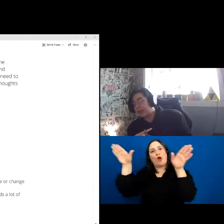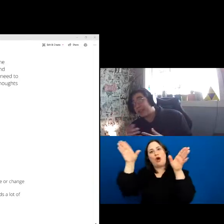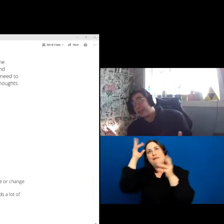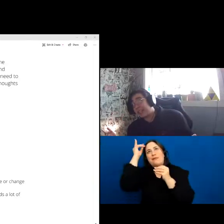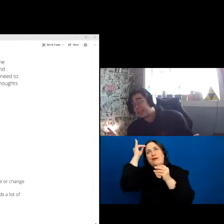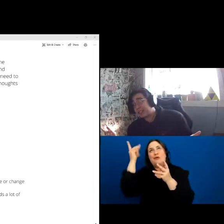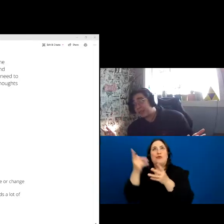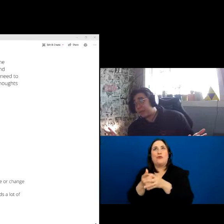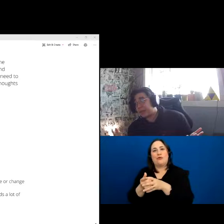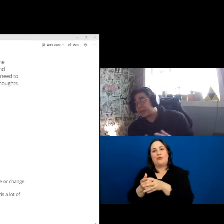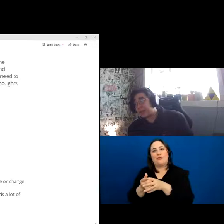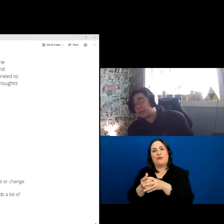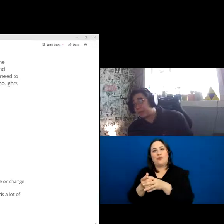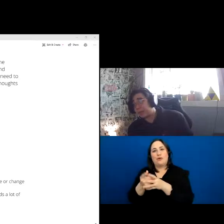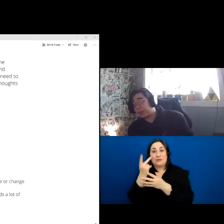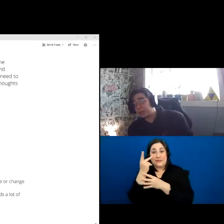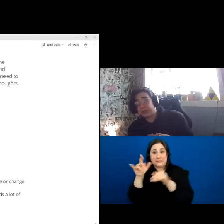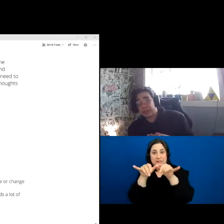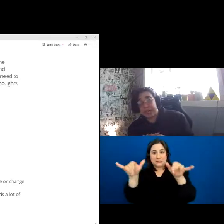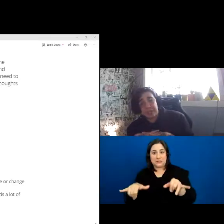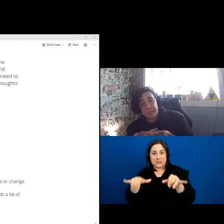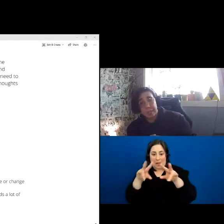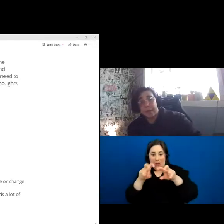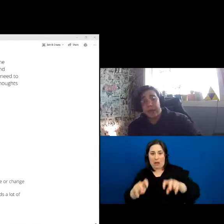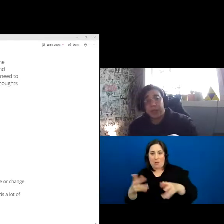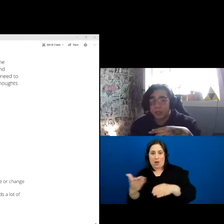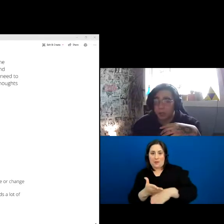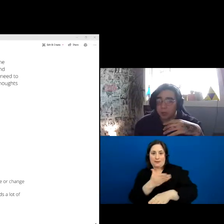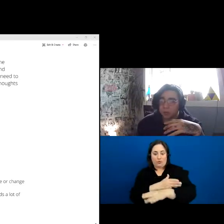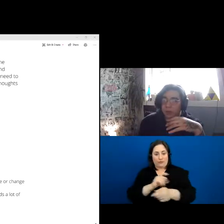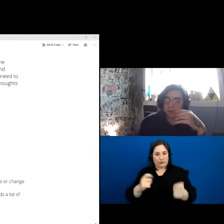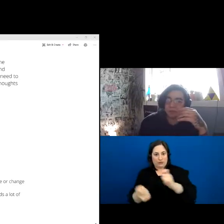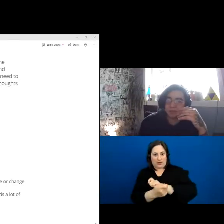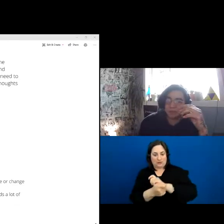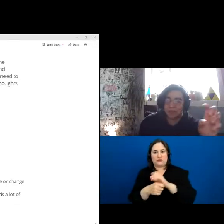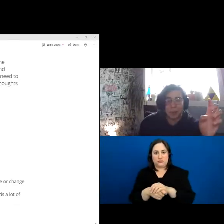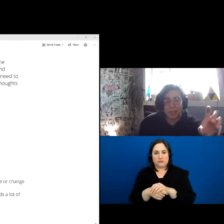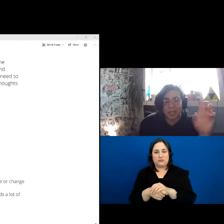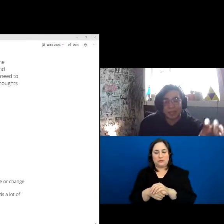They look at systems to improve or change them, you know. Something here is